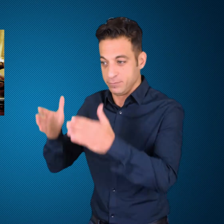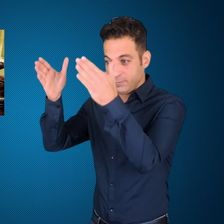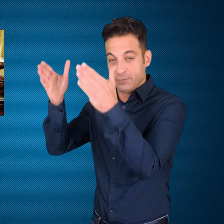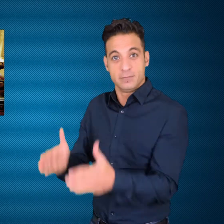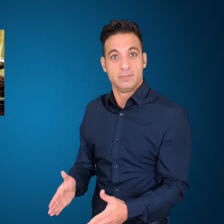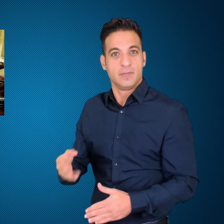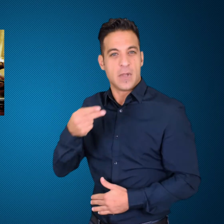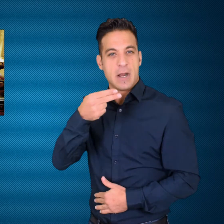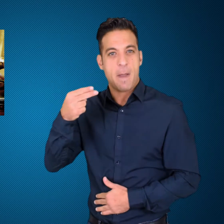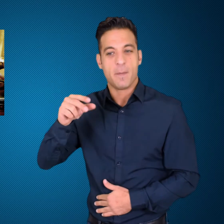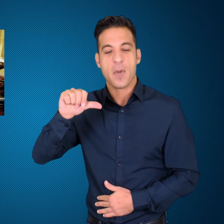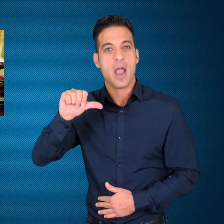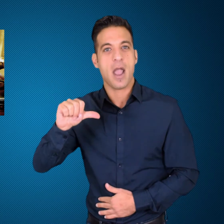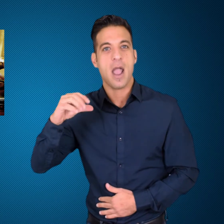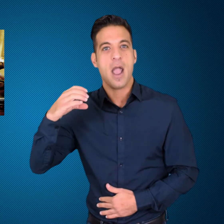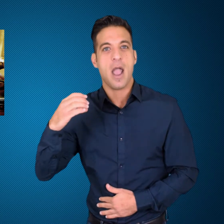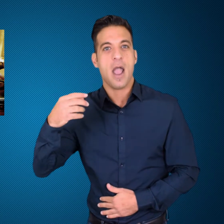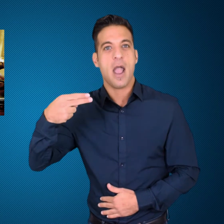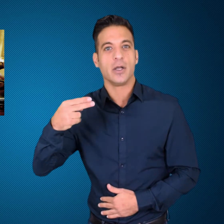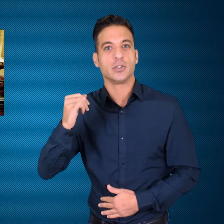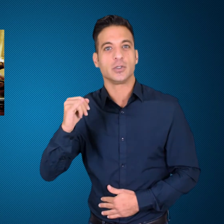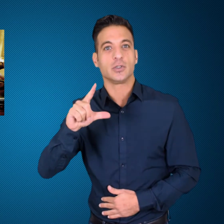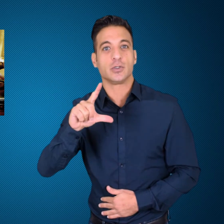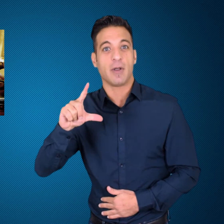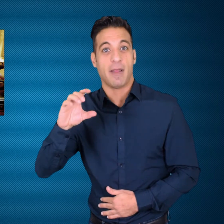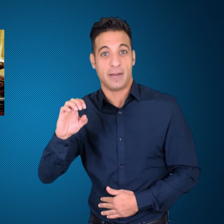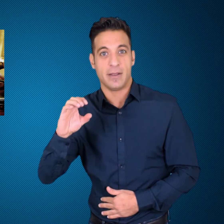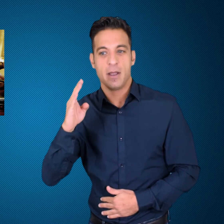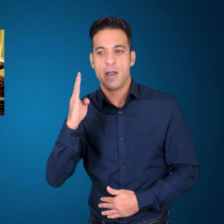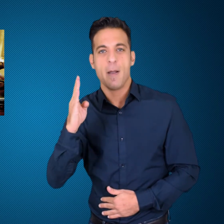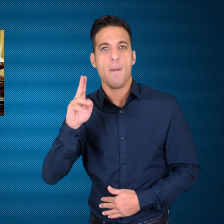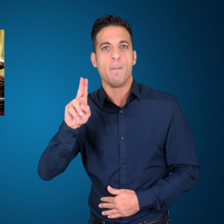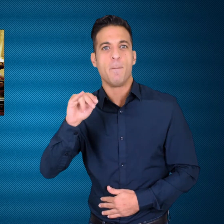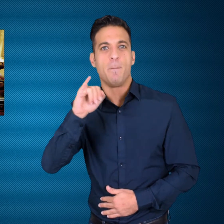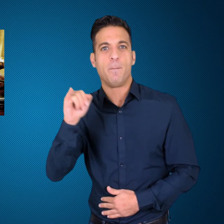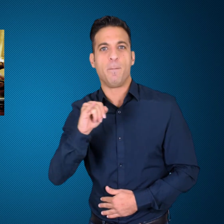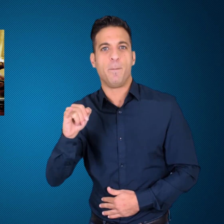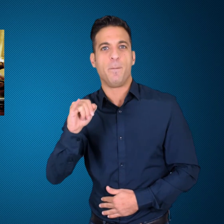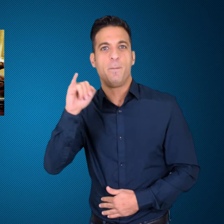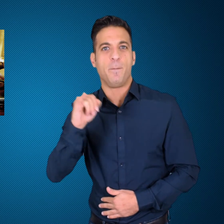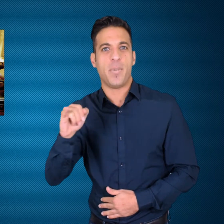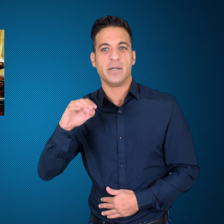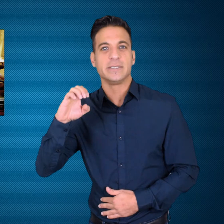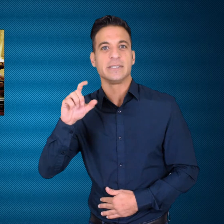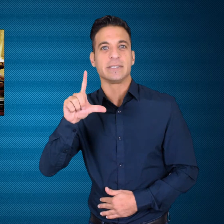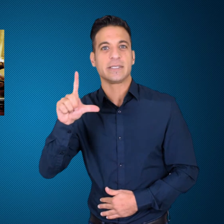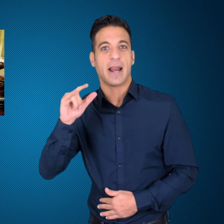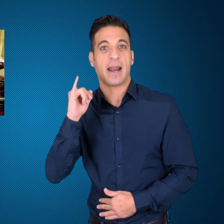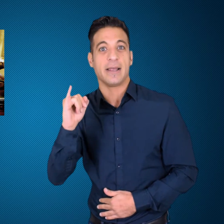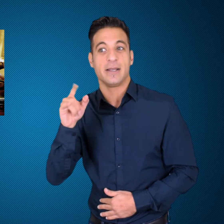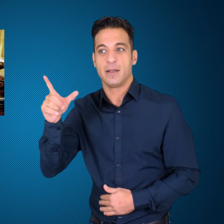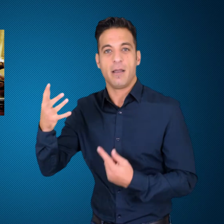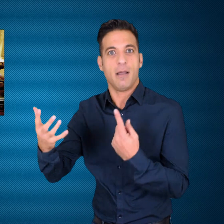final hand after playing 9 hours! There